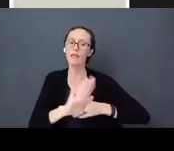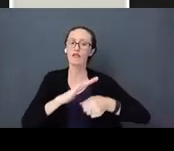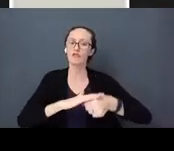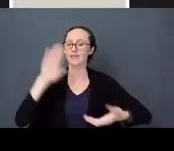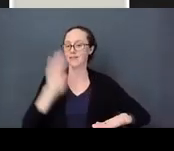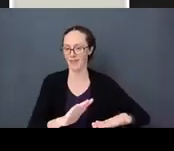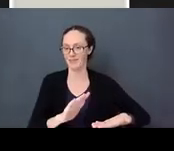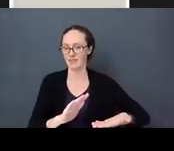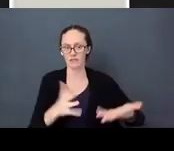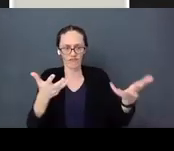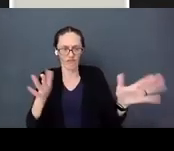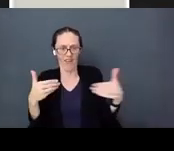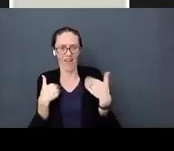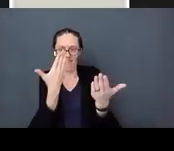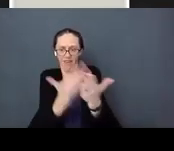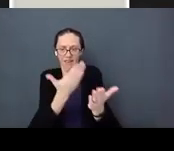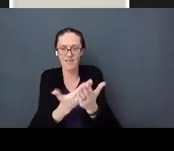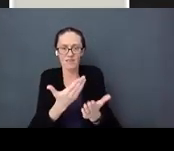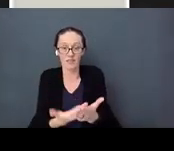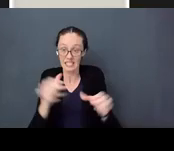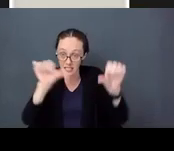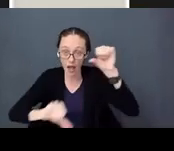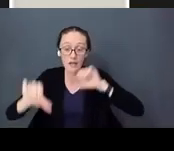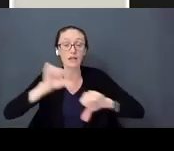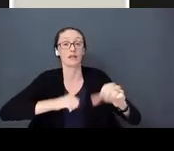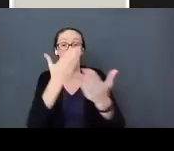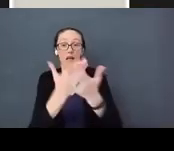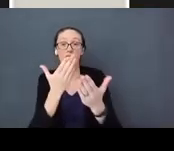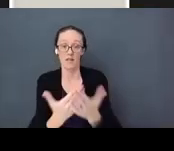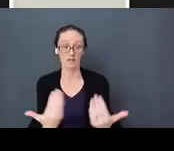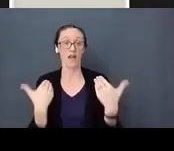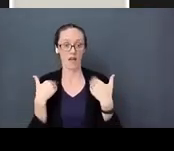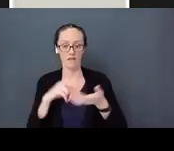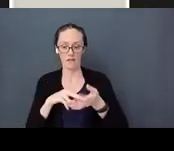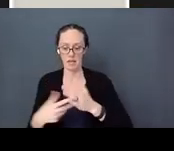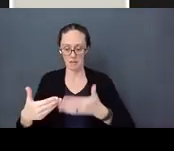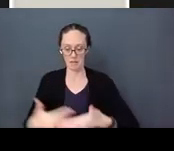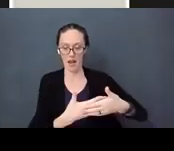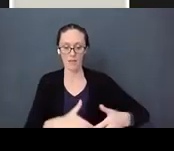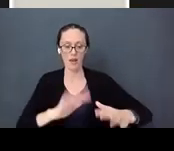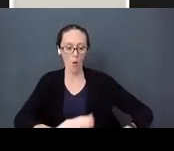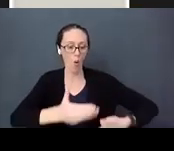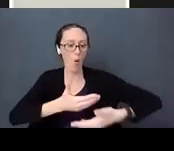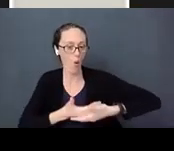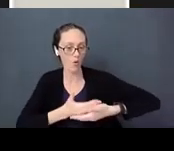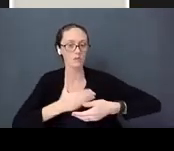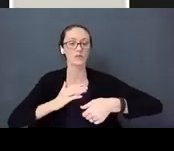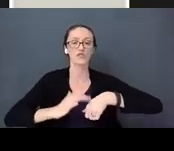stress. There is scientific evidence that holding a baby, touching a baby reduces the